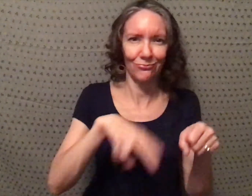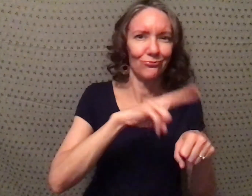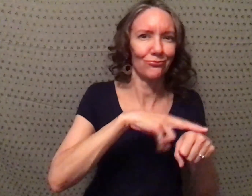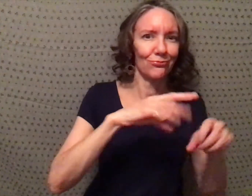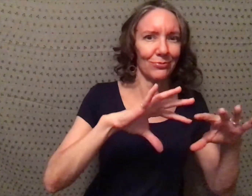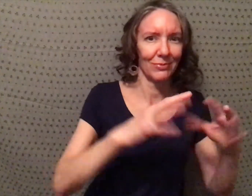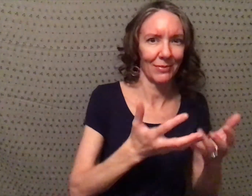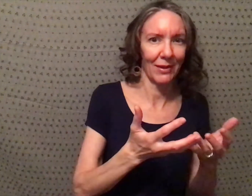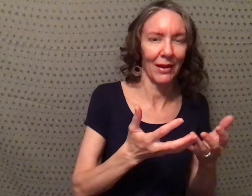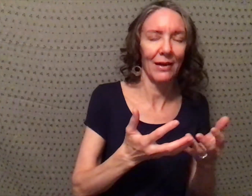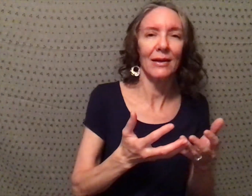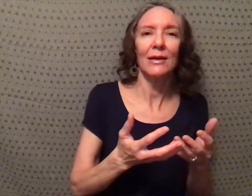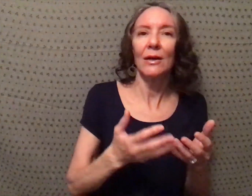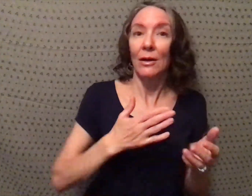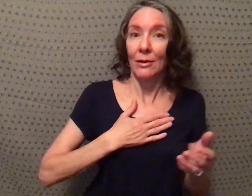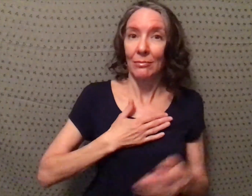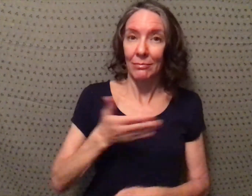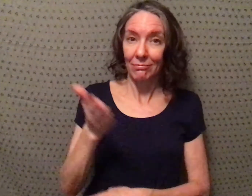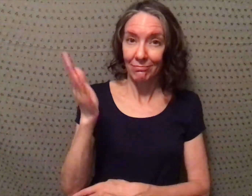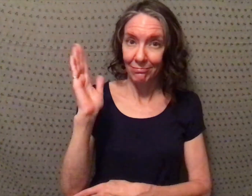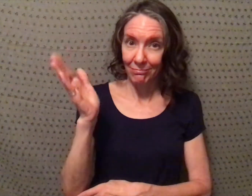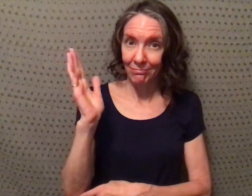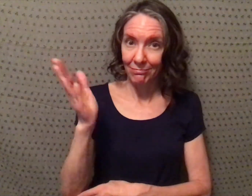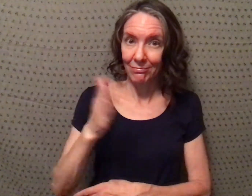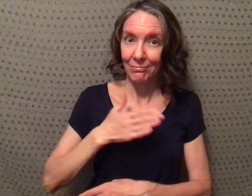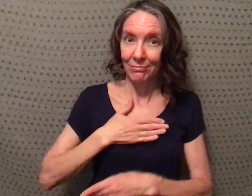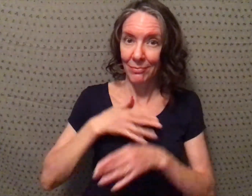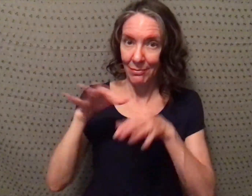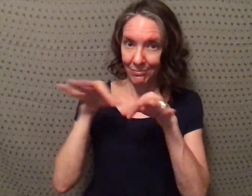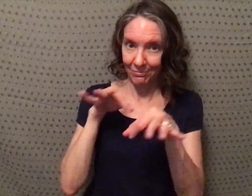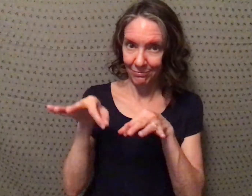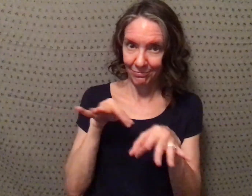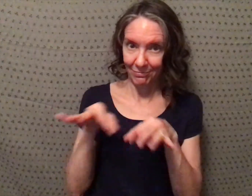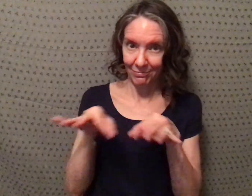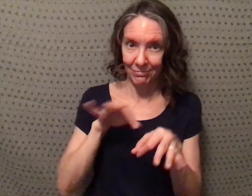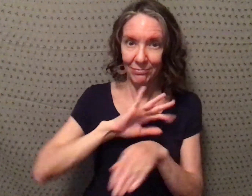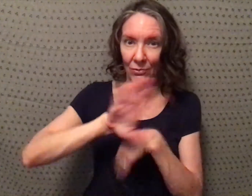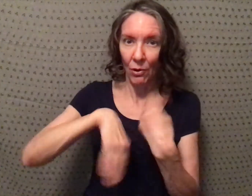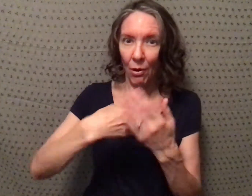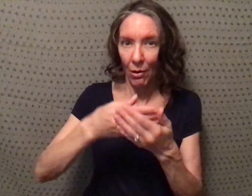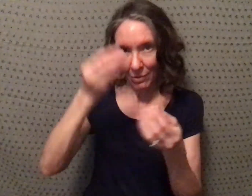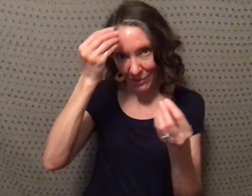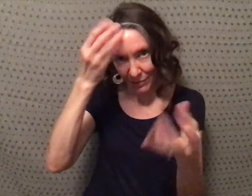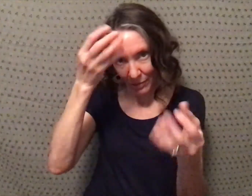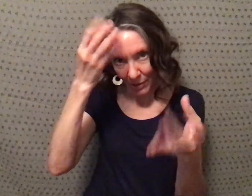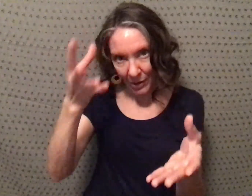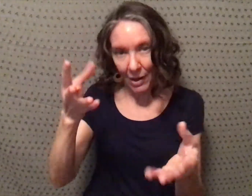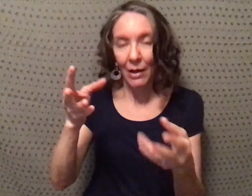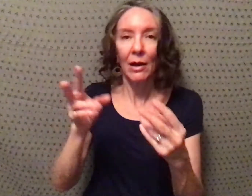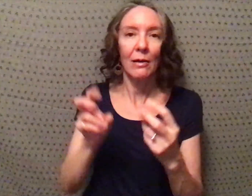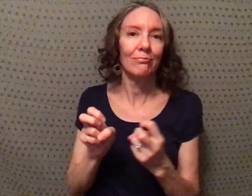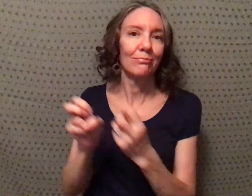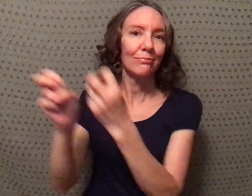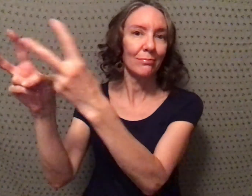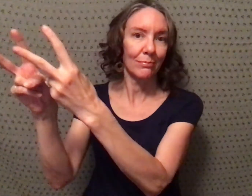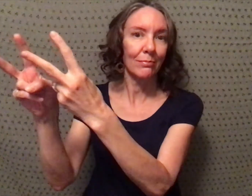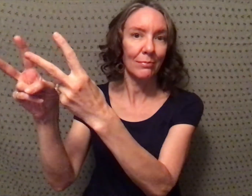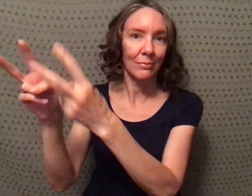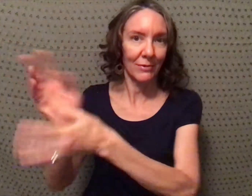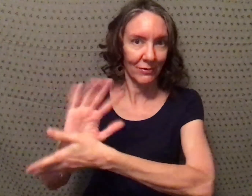It's the opposite of normal class so that means my lecture, my explanations, and all my content, are uploaded